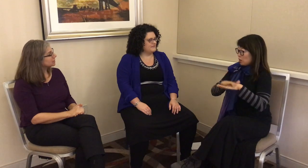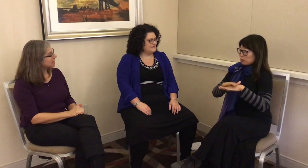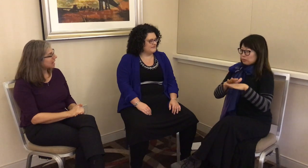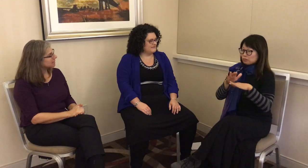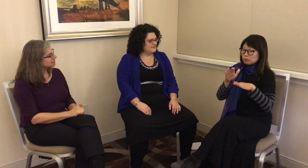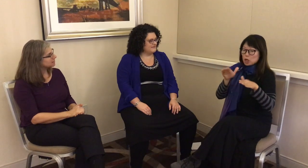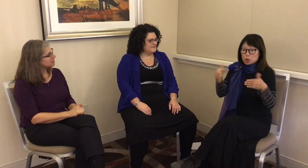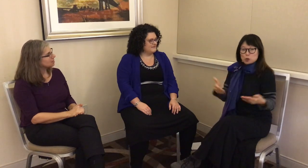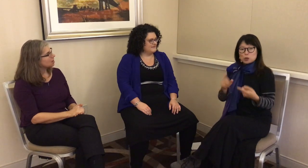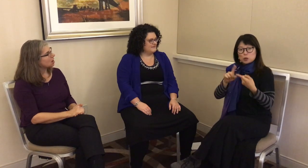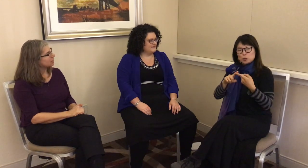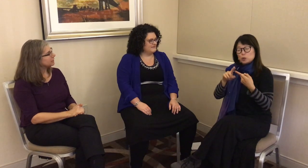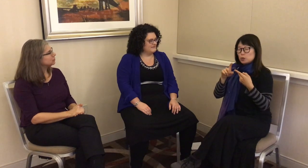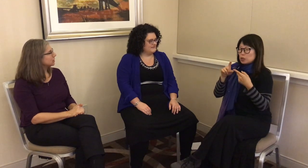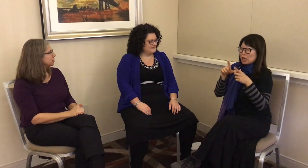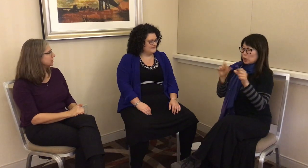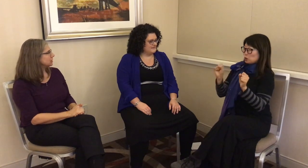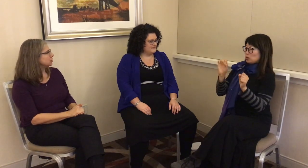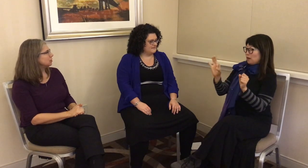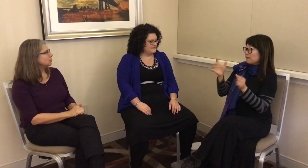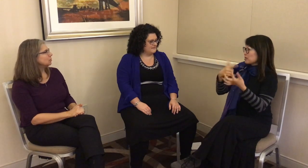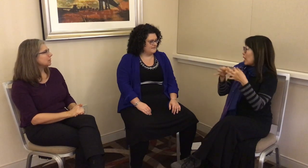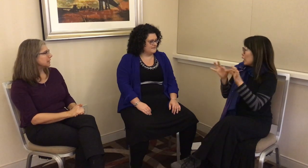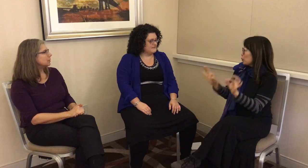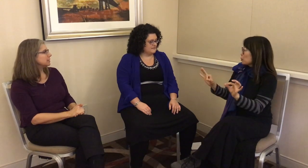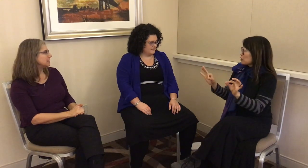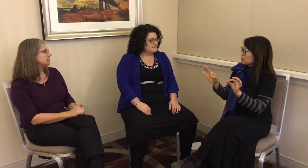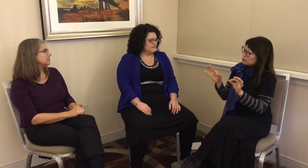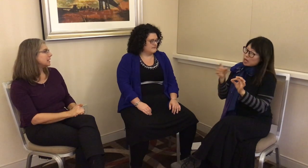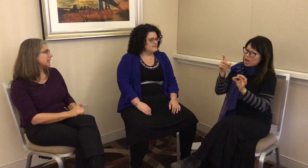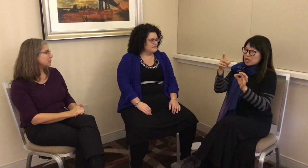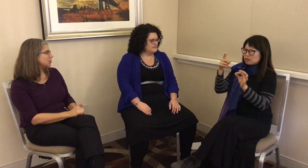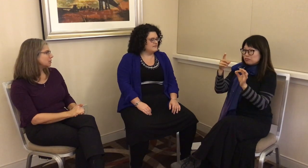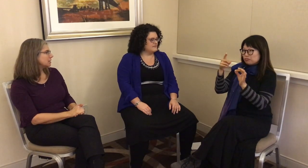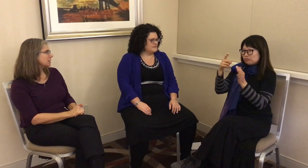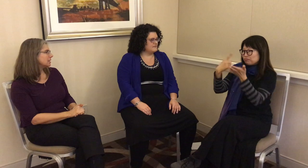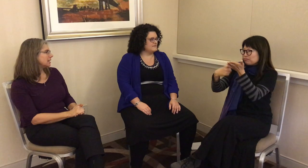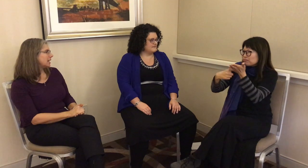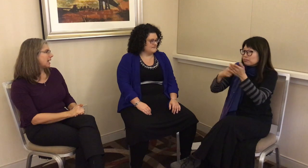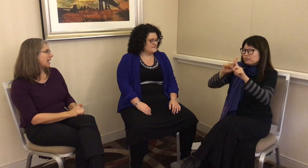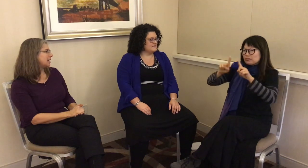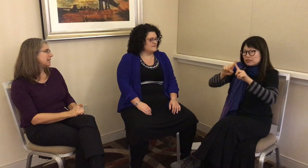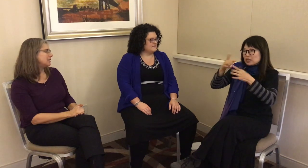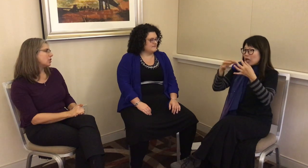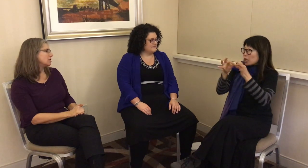took Richard’s class on introduction to linguistics of sign language. They talked